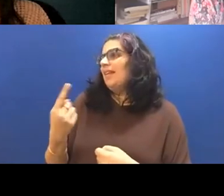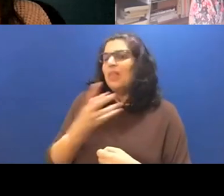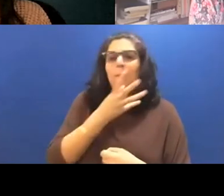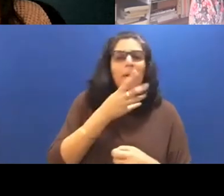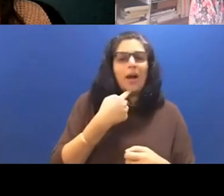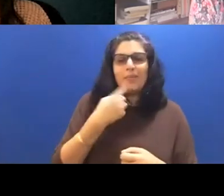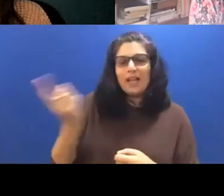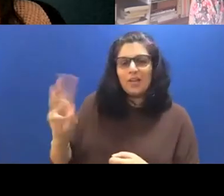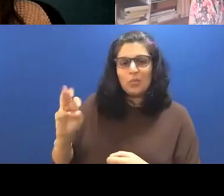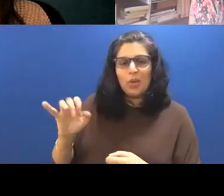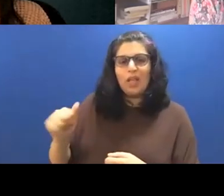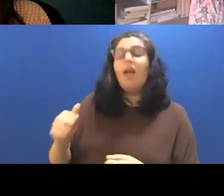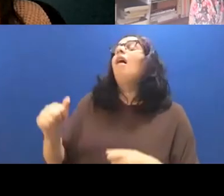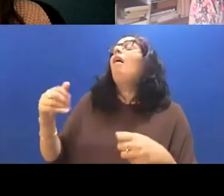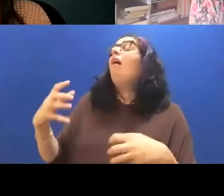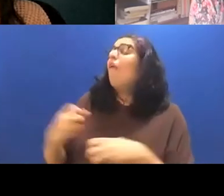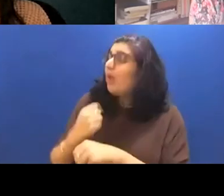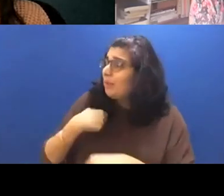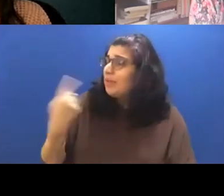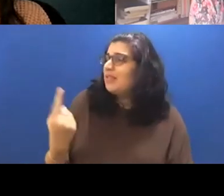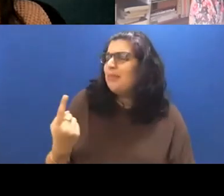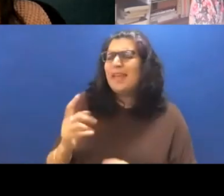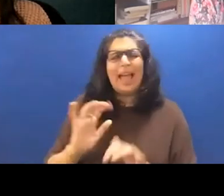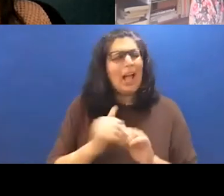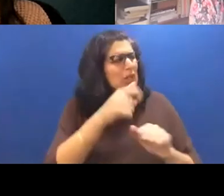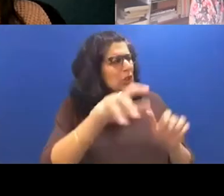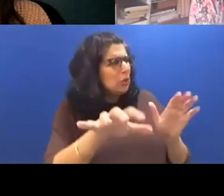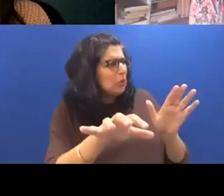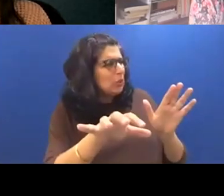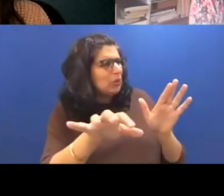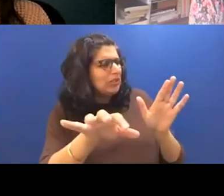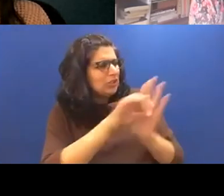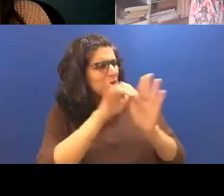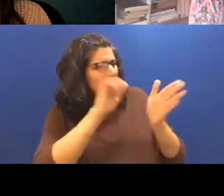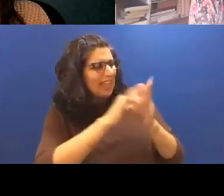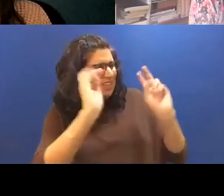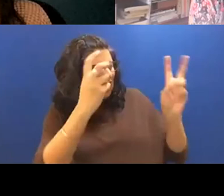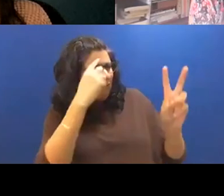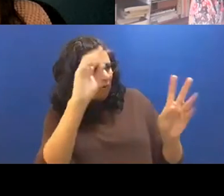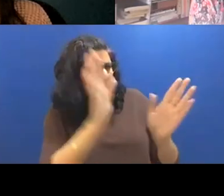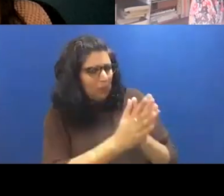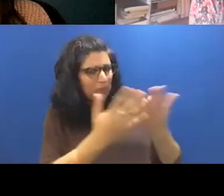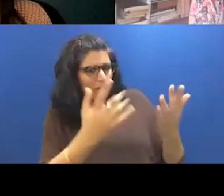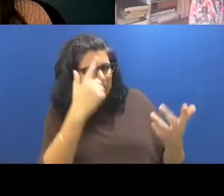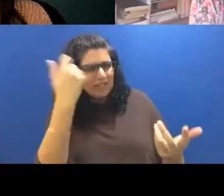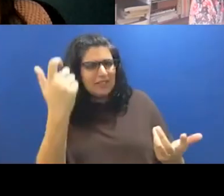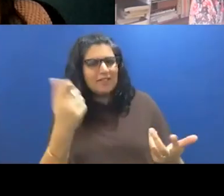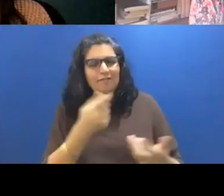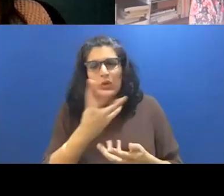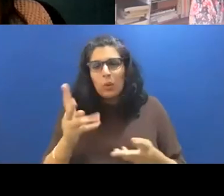did you choose that title for the book because there are a couple of different places where